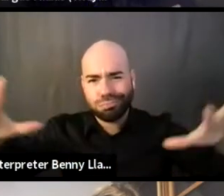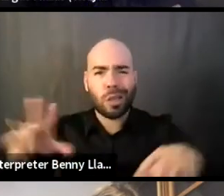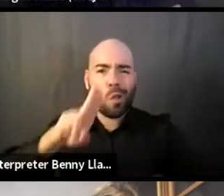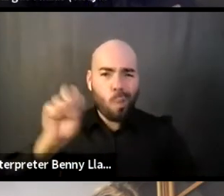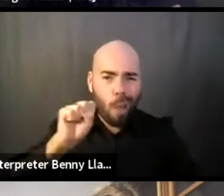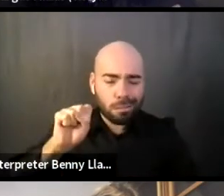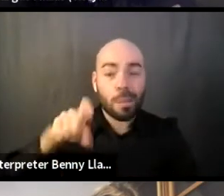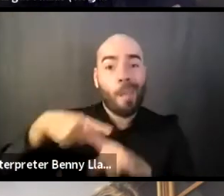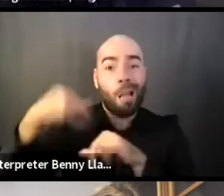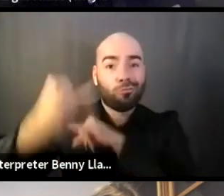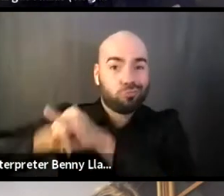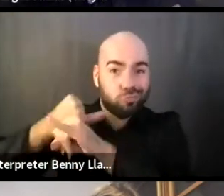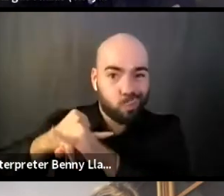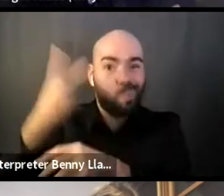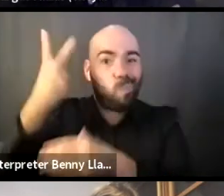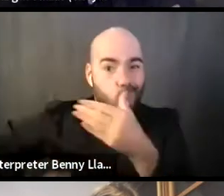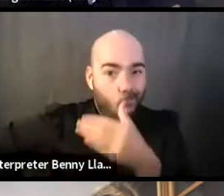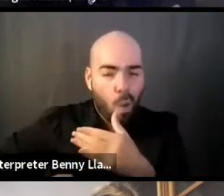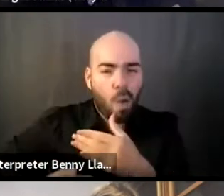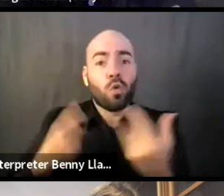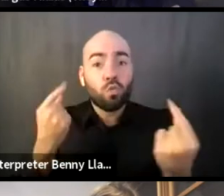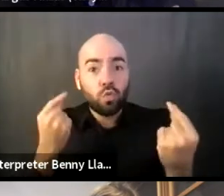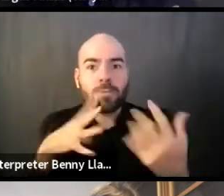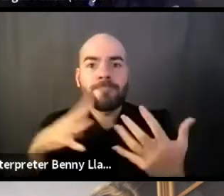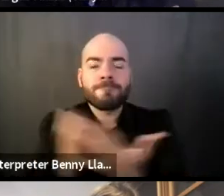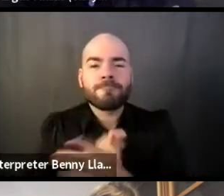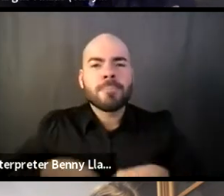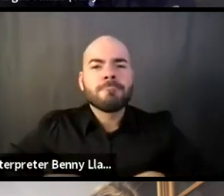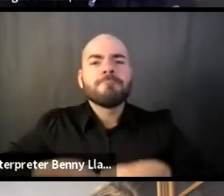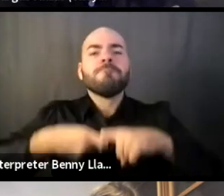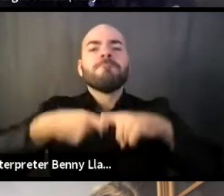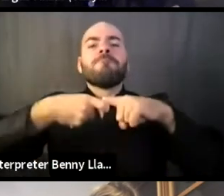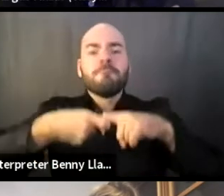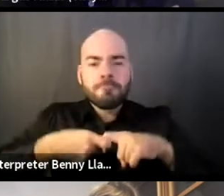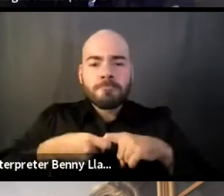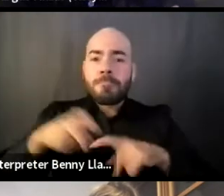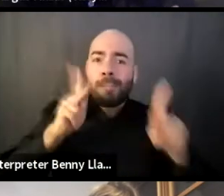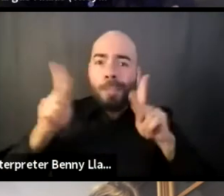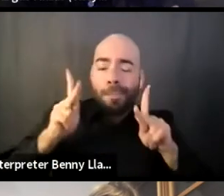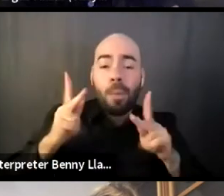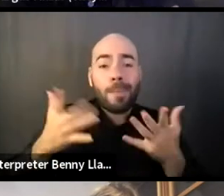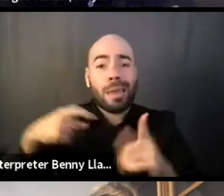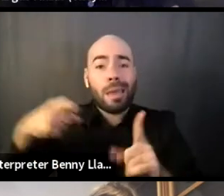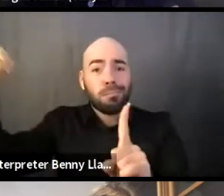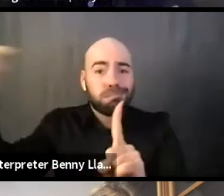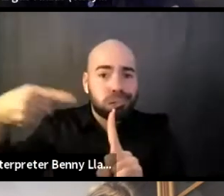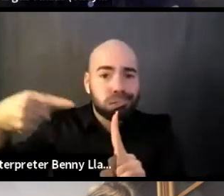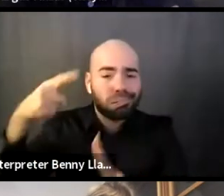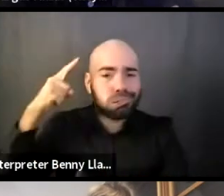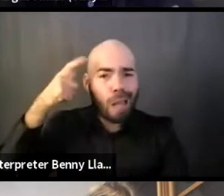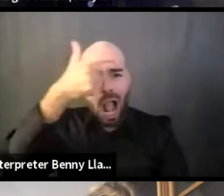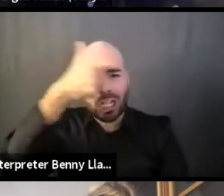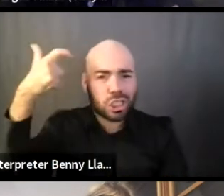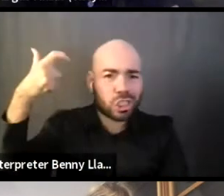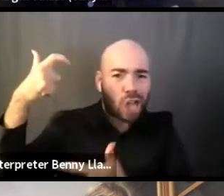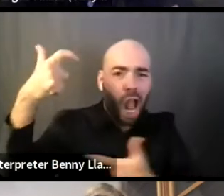just to take a bit of a breath for anyone who may have been triggered by some of the conversation